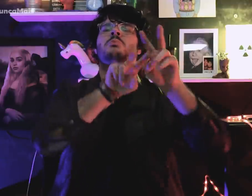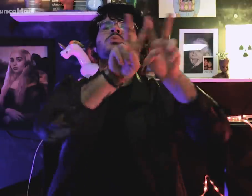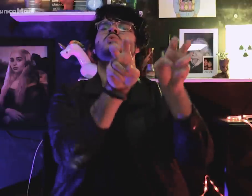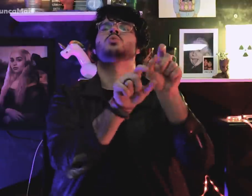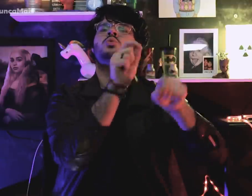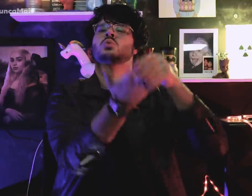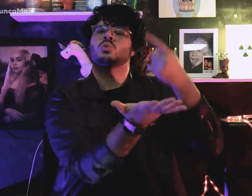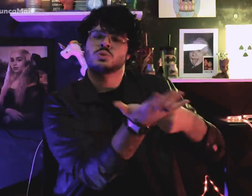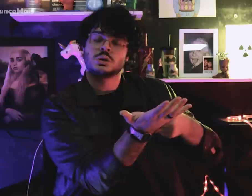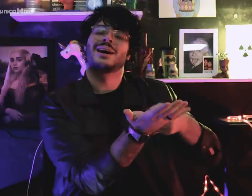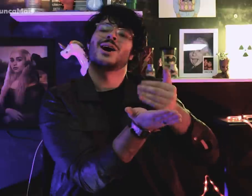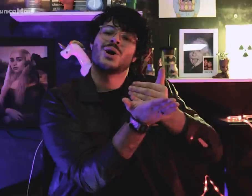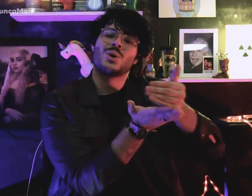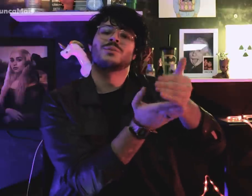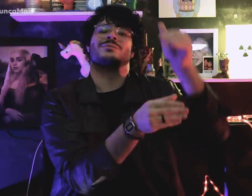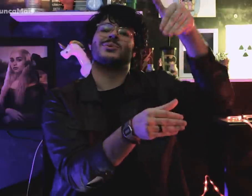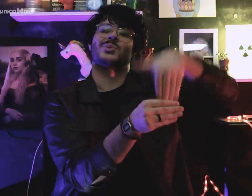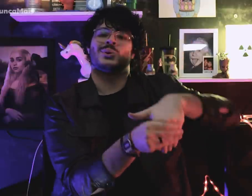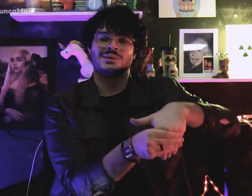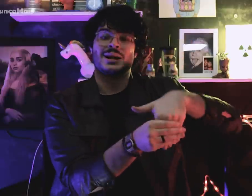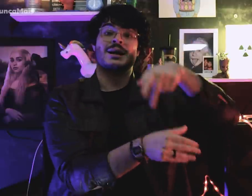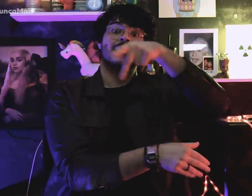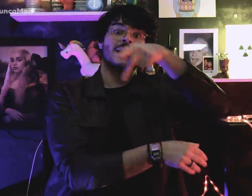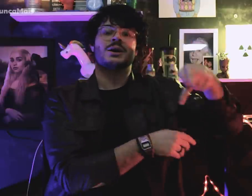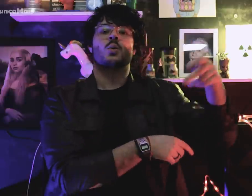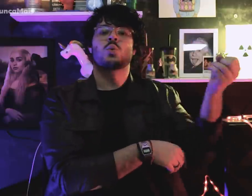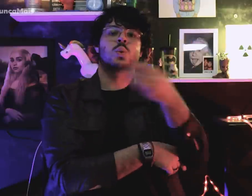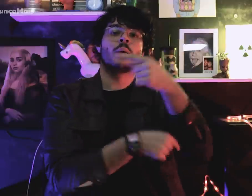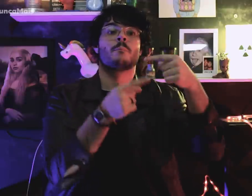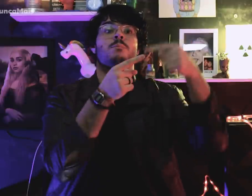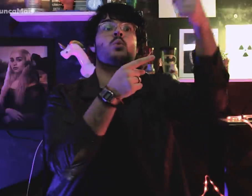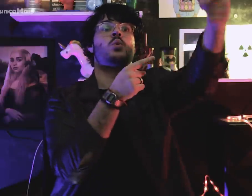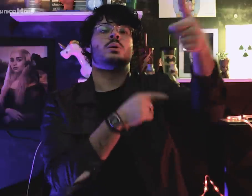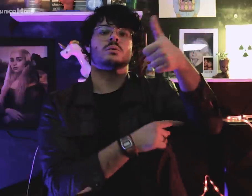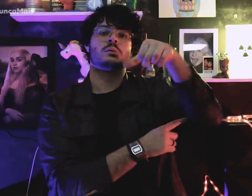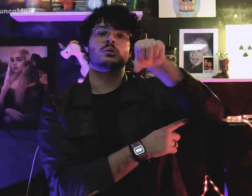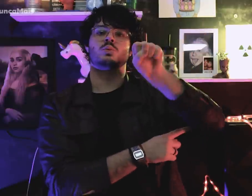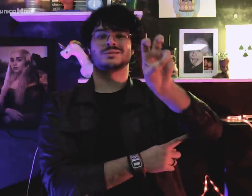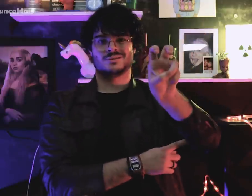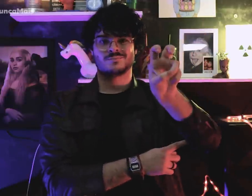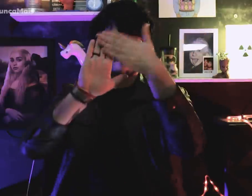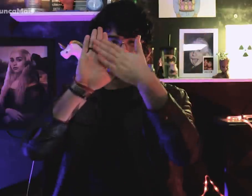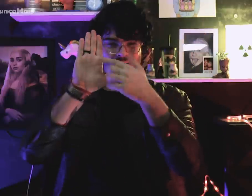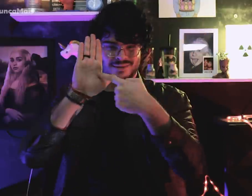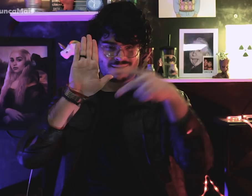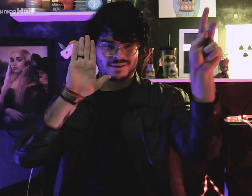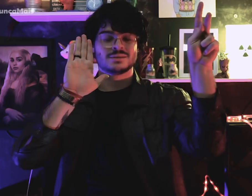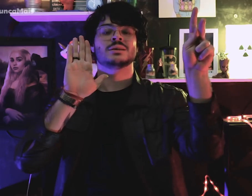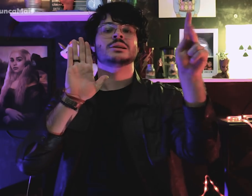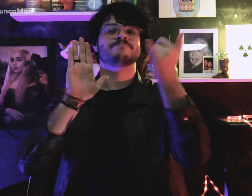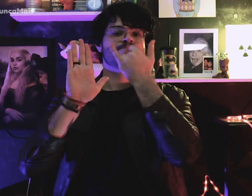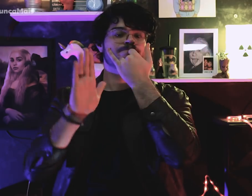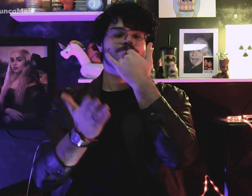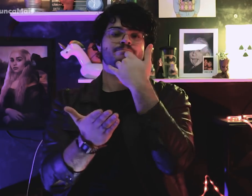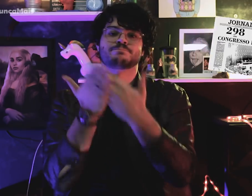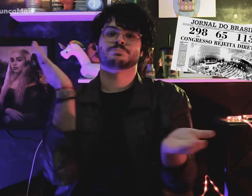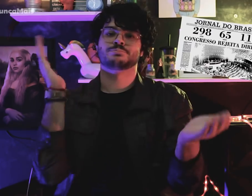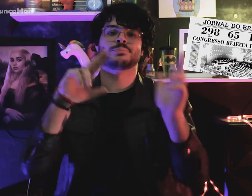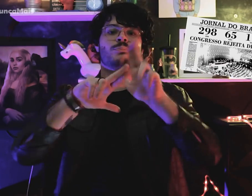ele anunciou a próxima eleição presidencial, que aconteceria no ano de 1985, mas a proposta não foi aceita